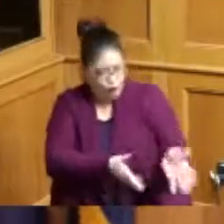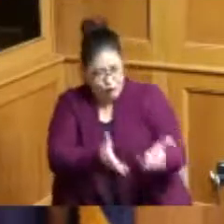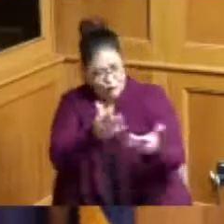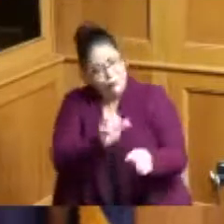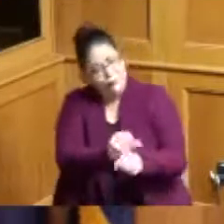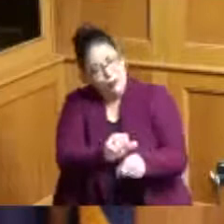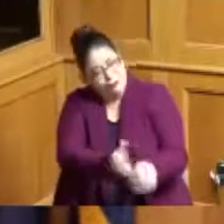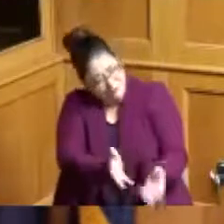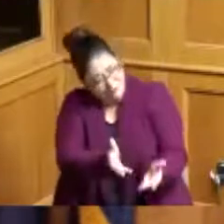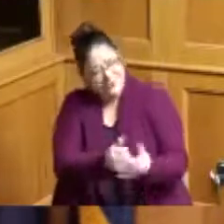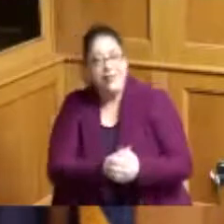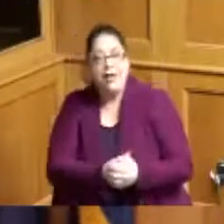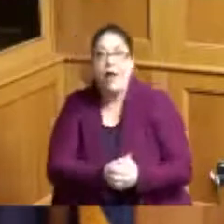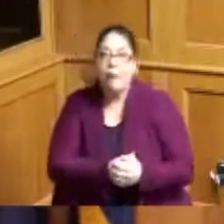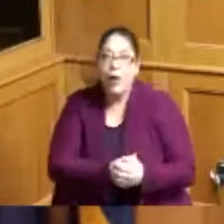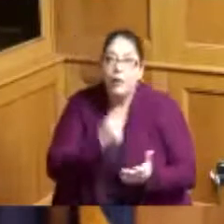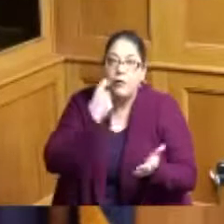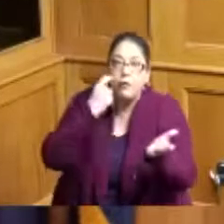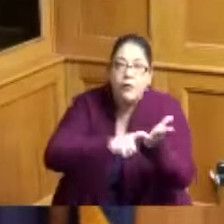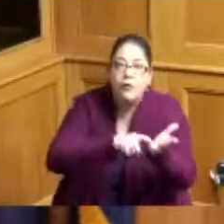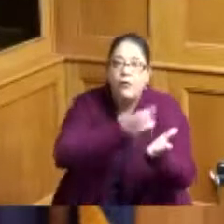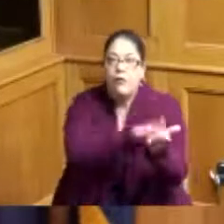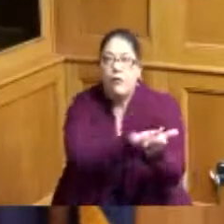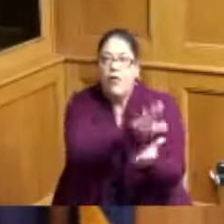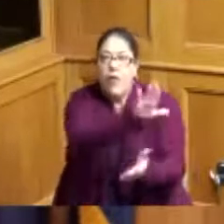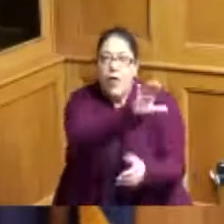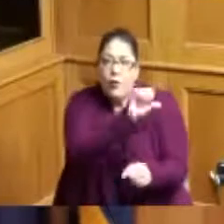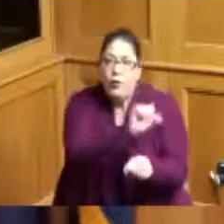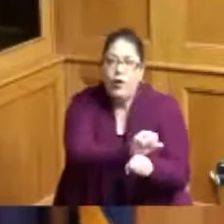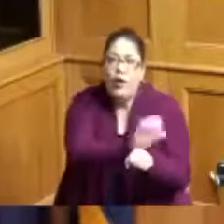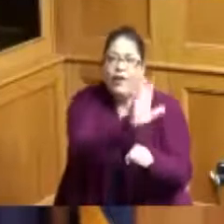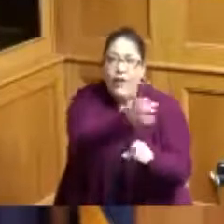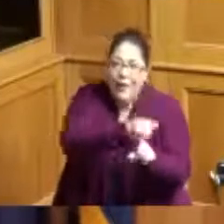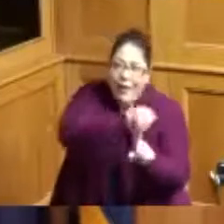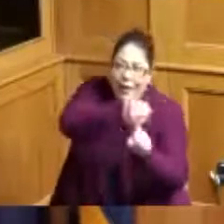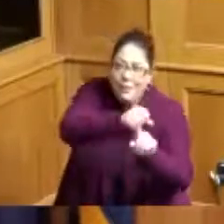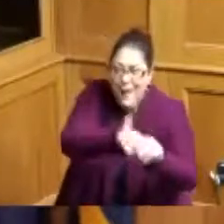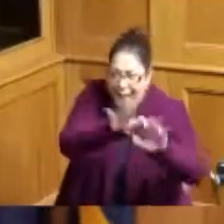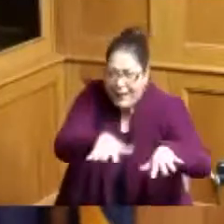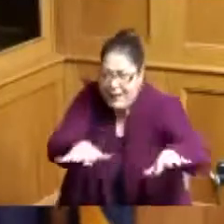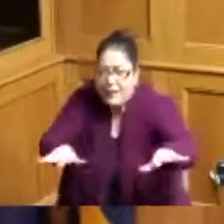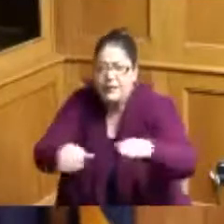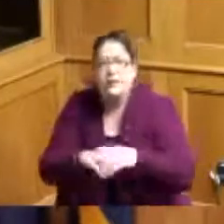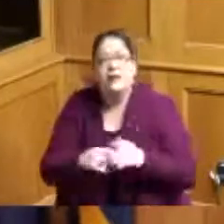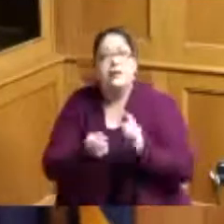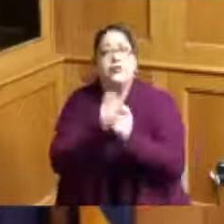but they have made an impact along with so many others of our ancestors who came before us